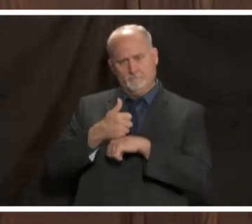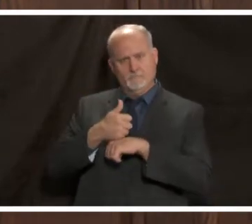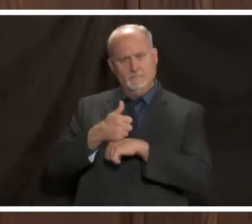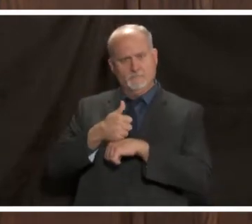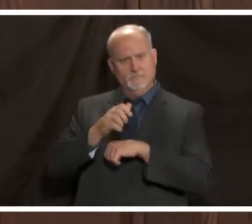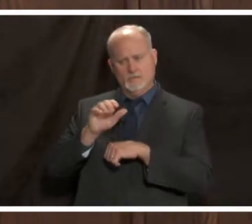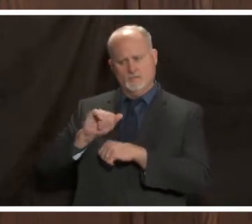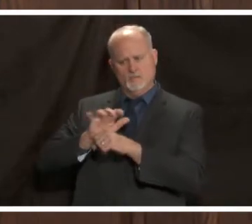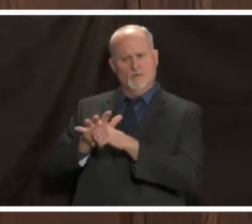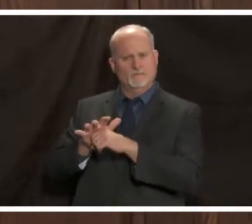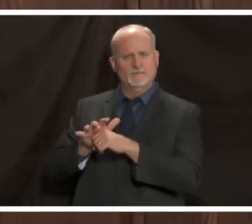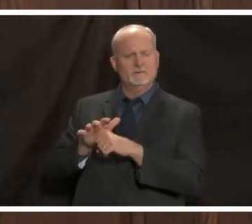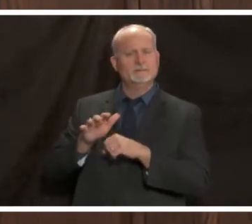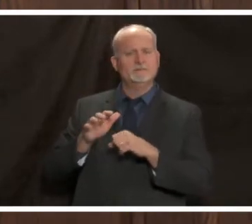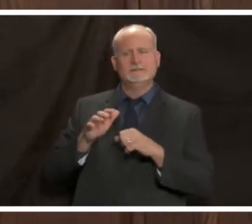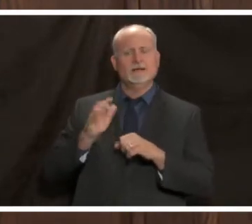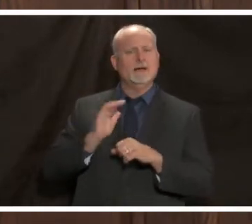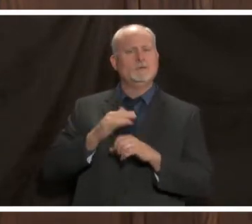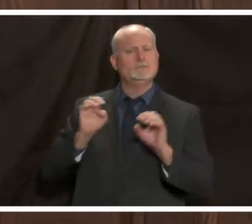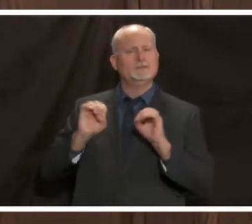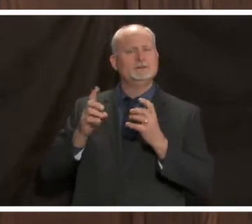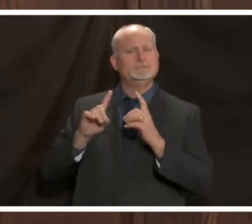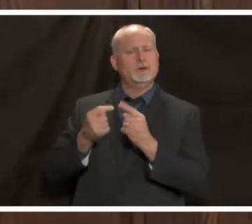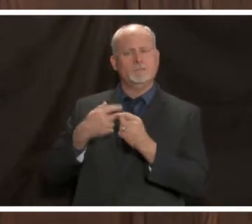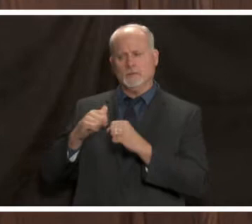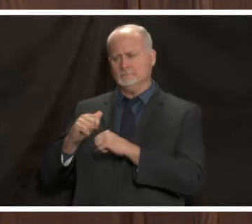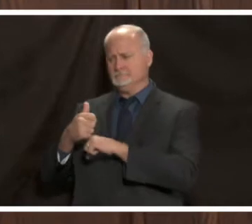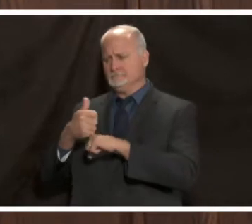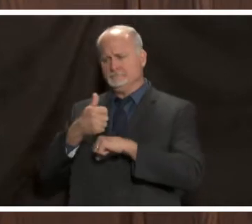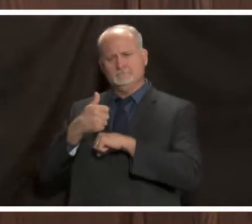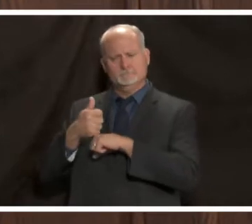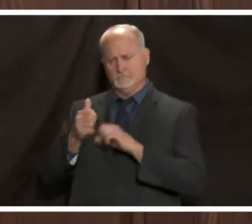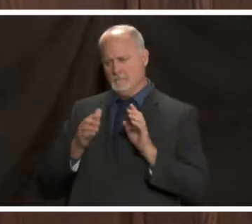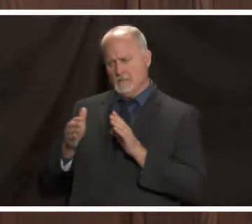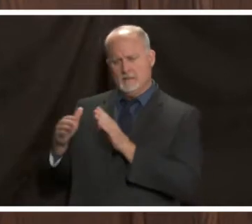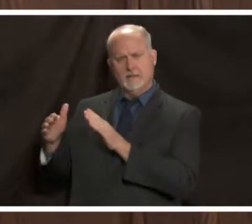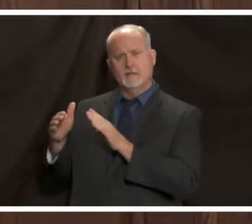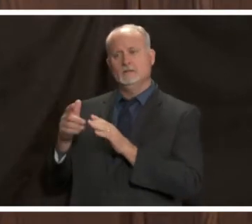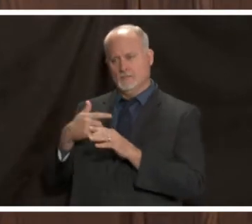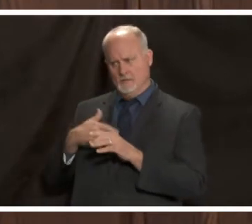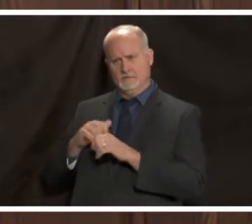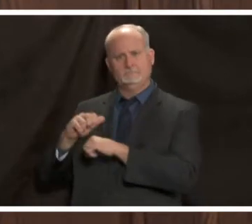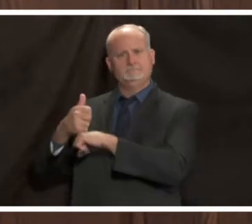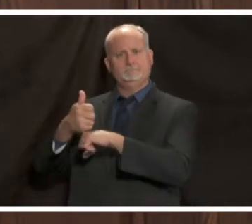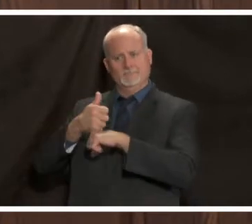did a lot of this in our emergency departments so we were able to create spaces in the ed for